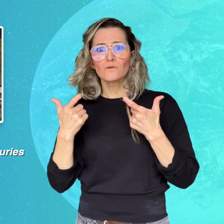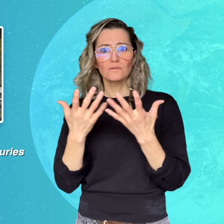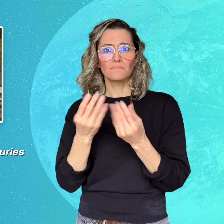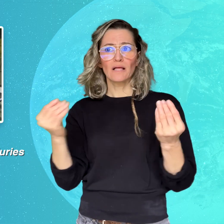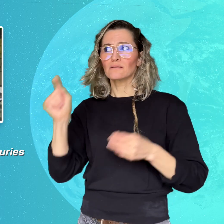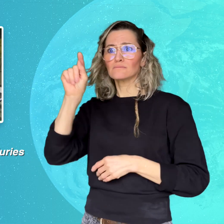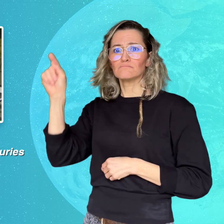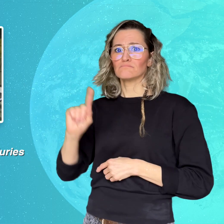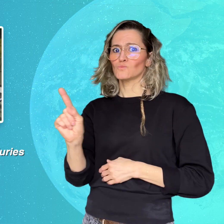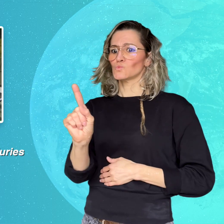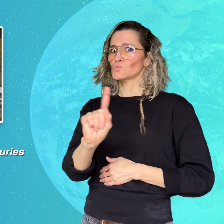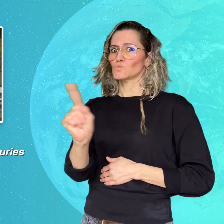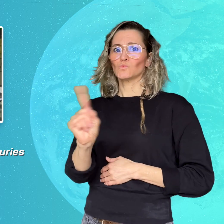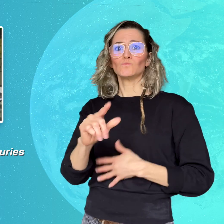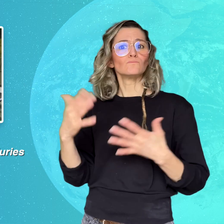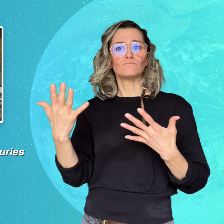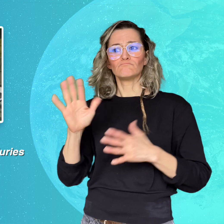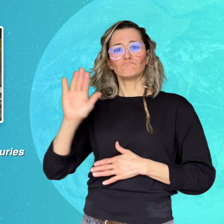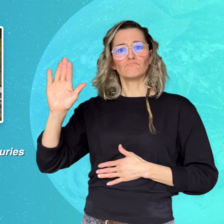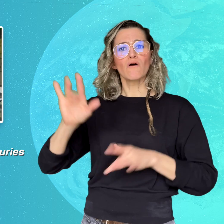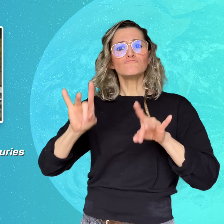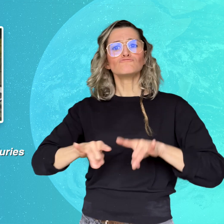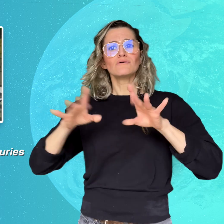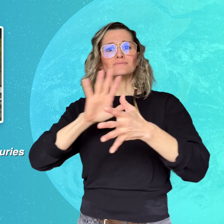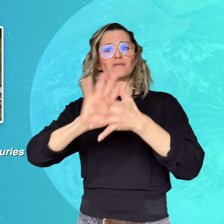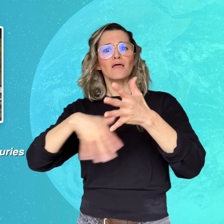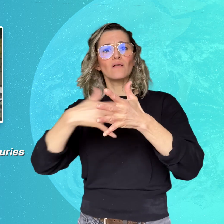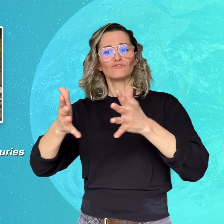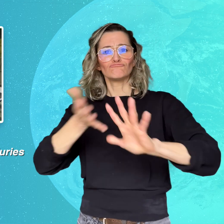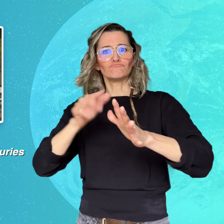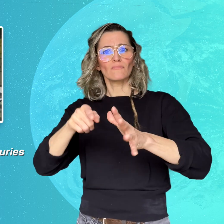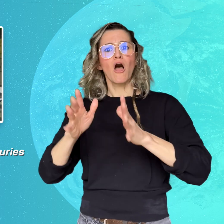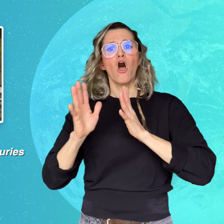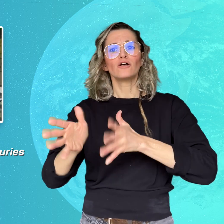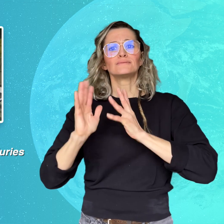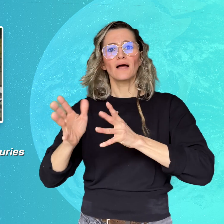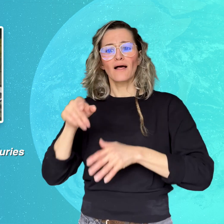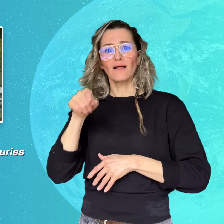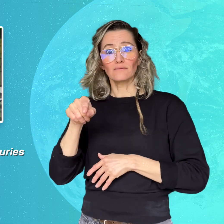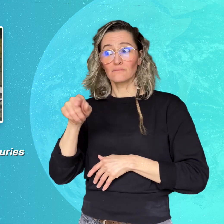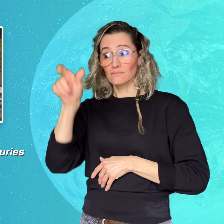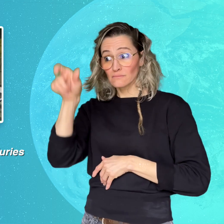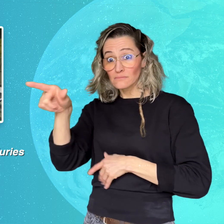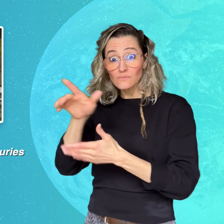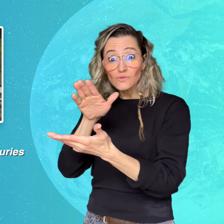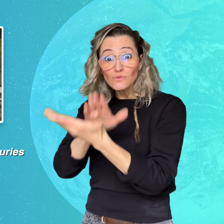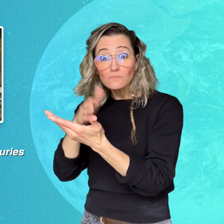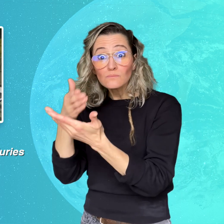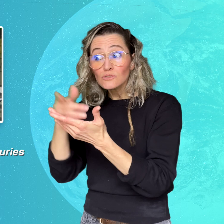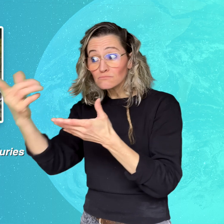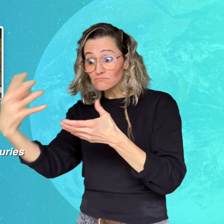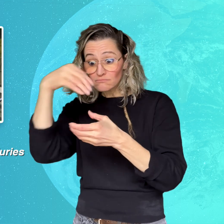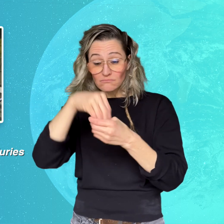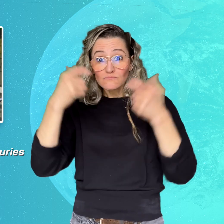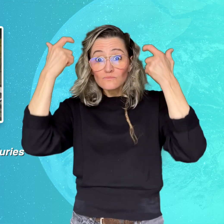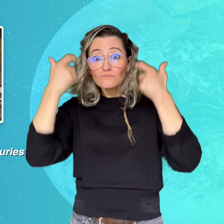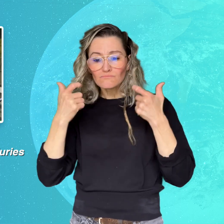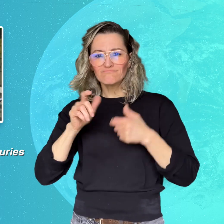an Australian Sign Language (Auslan) interpreter in the jury room.